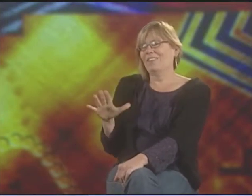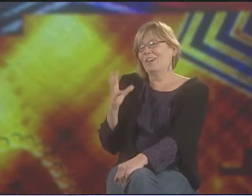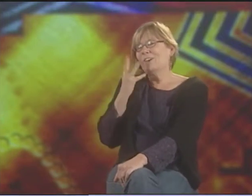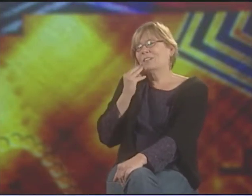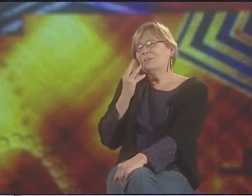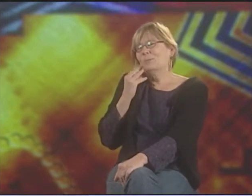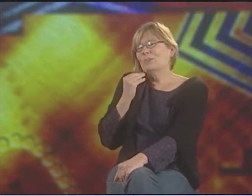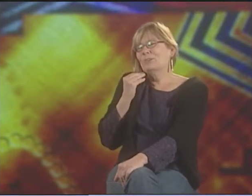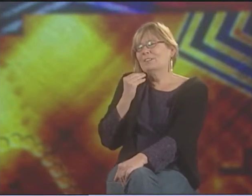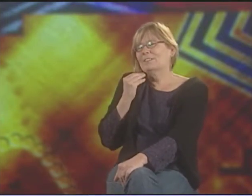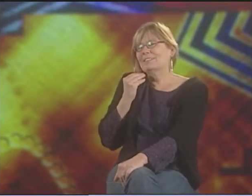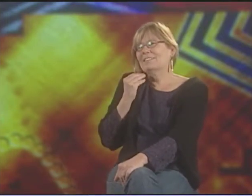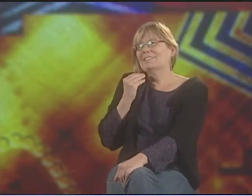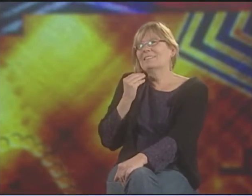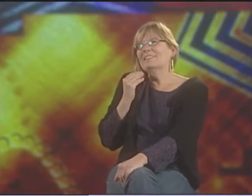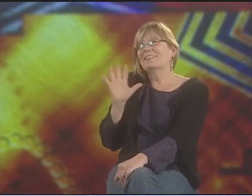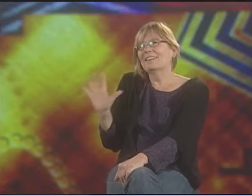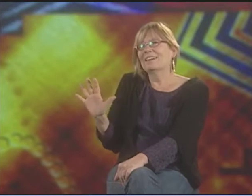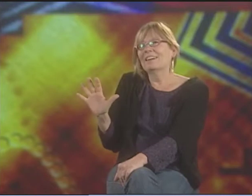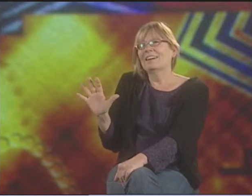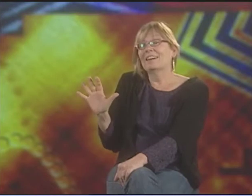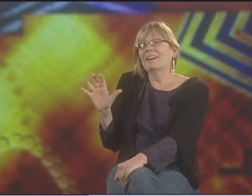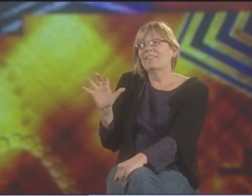THAT DEAF PEOPLE HAVE THEIR OWN EXPERIENCE.